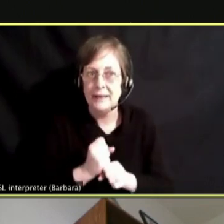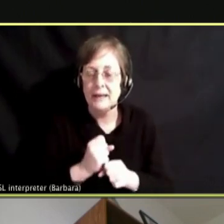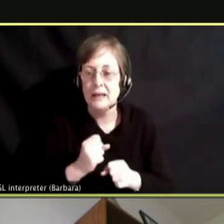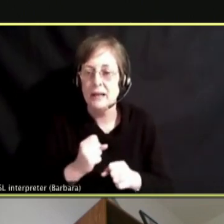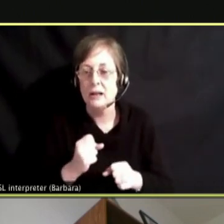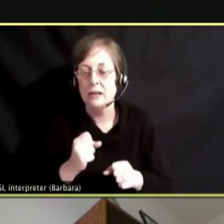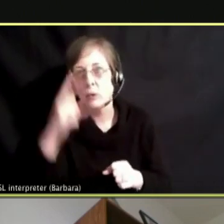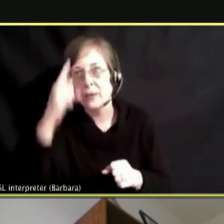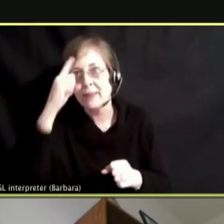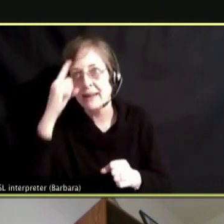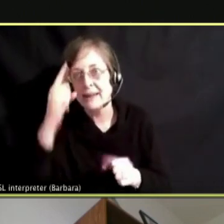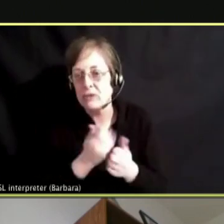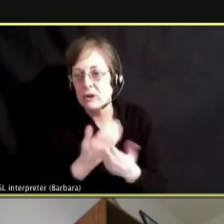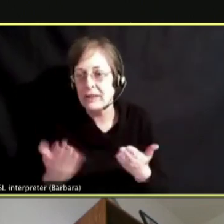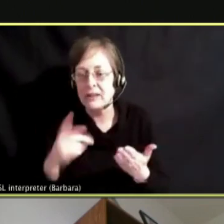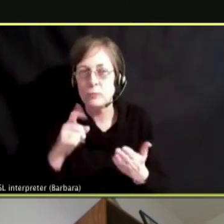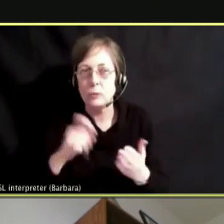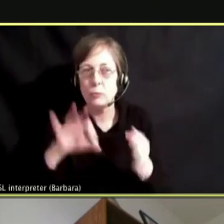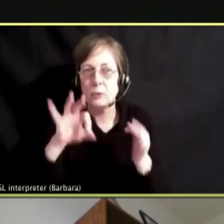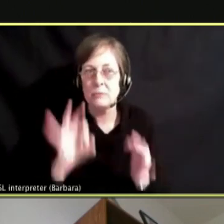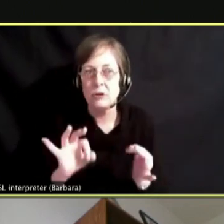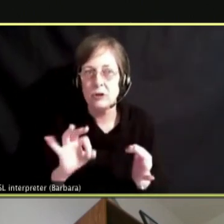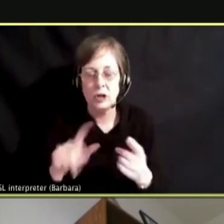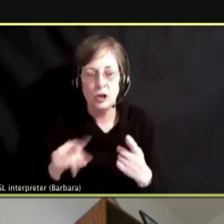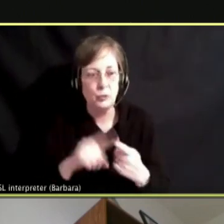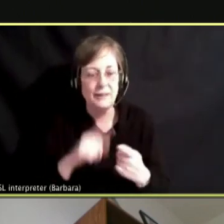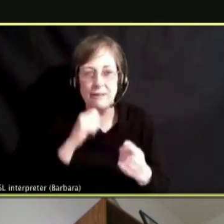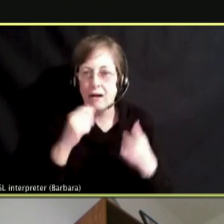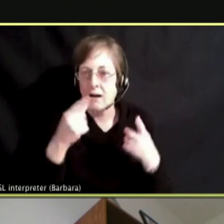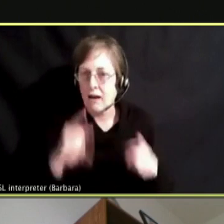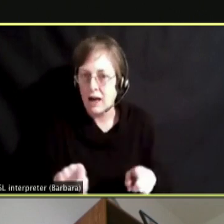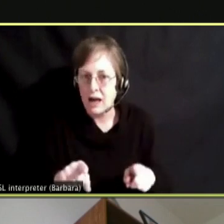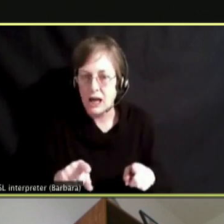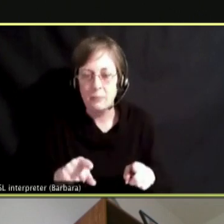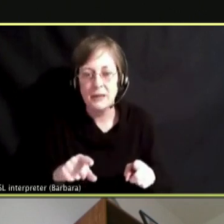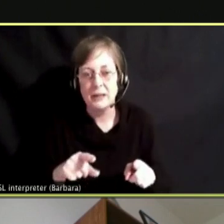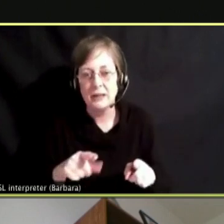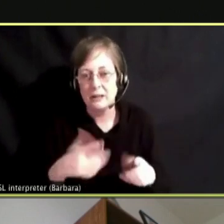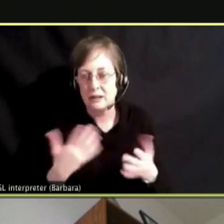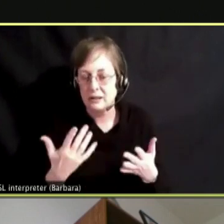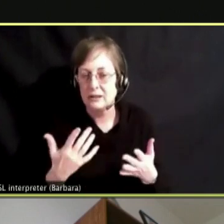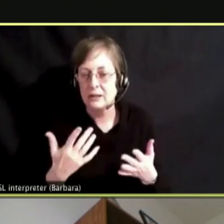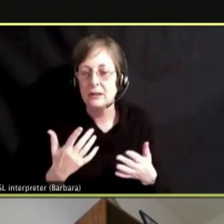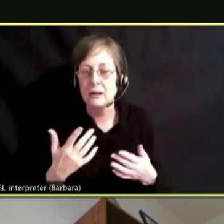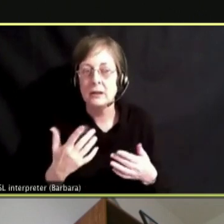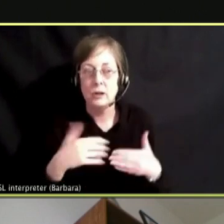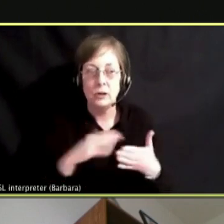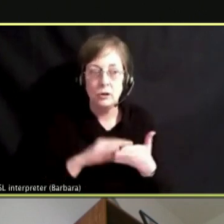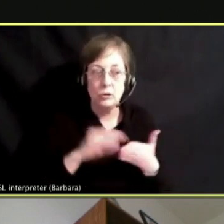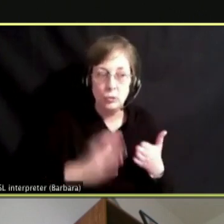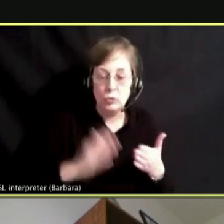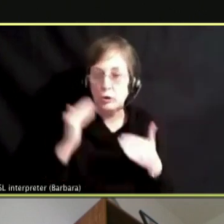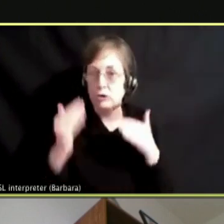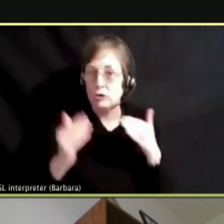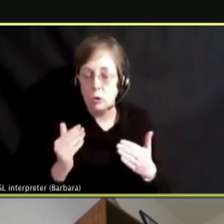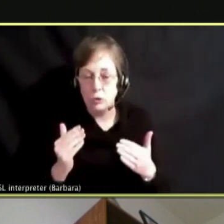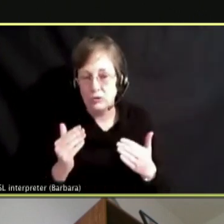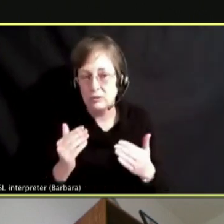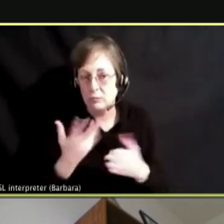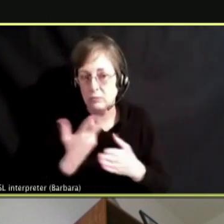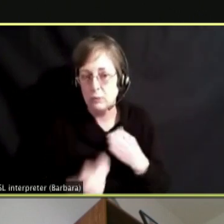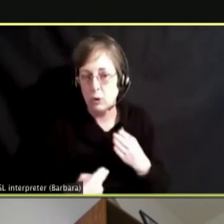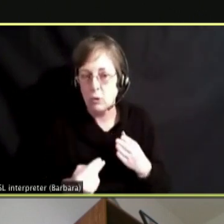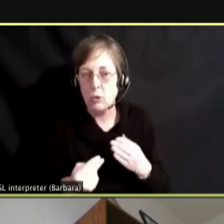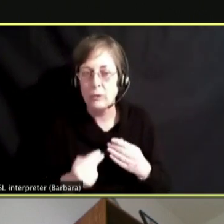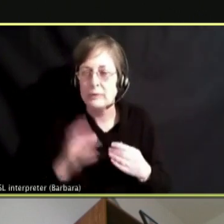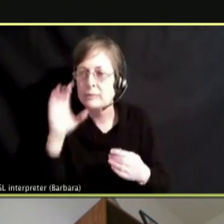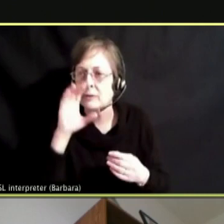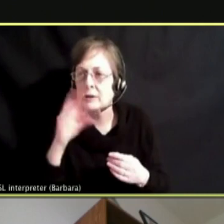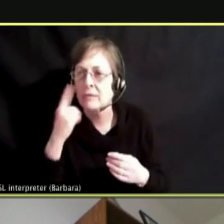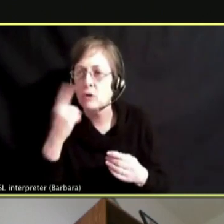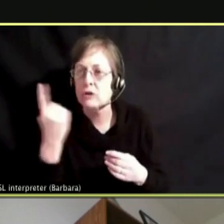SO WHEN THINGS ARE NOT OKAY ADULT AND ANYONE WILL GO TO GET THE TYPE OF AN ESCAPE TO WHERE